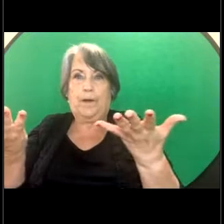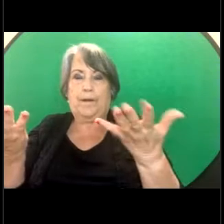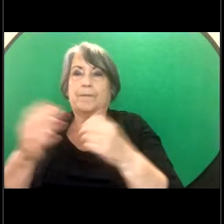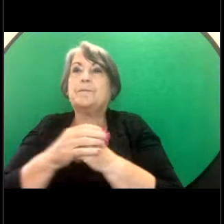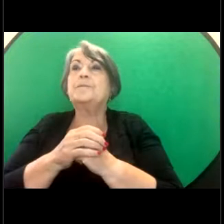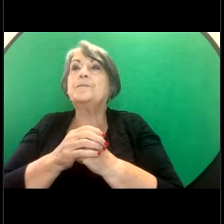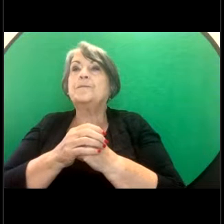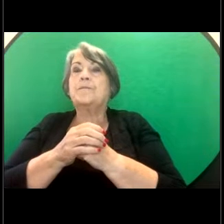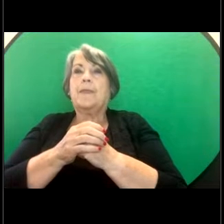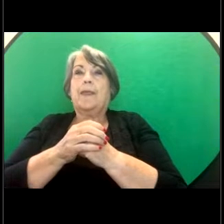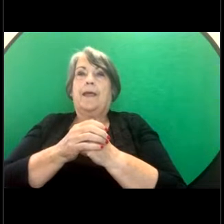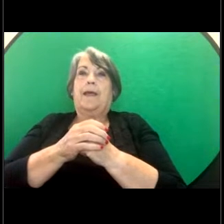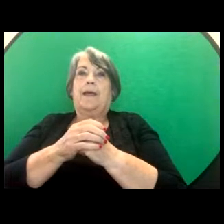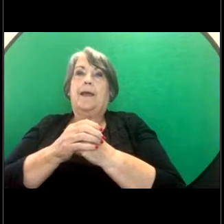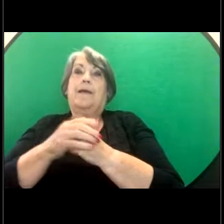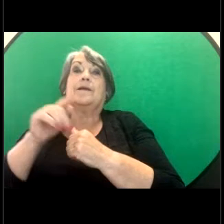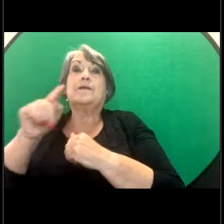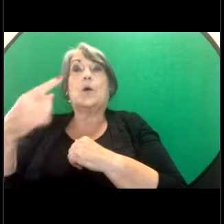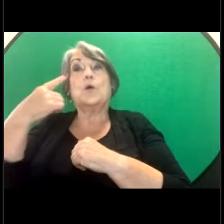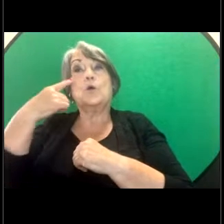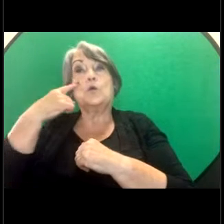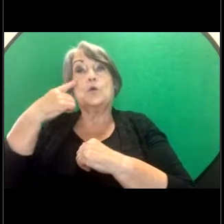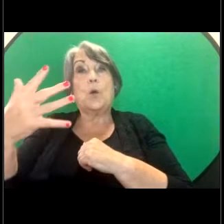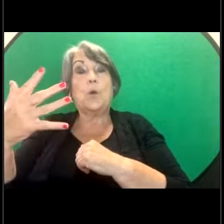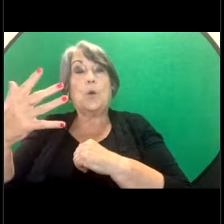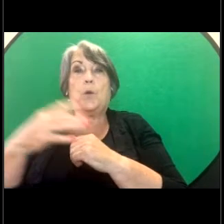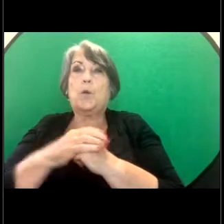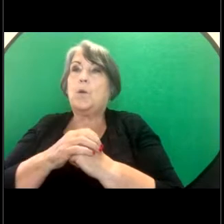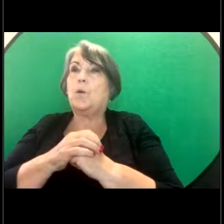Just want to share the results of the slides. We aren't able to see Auslan